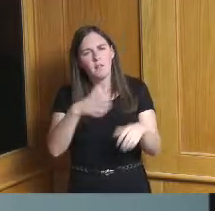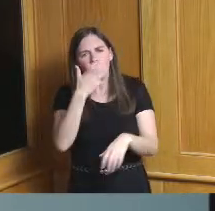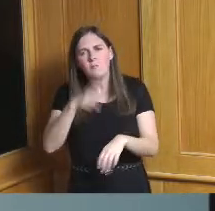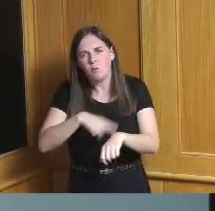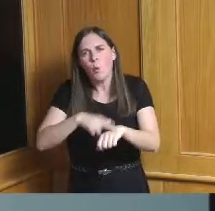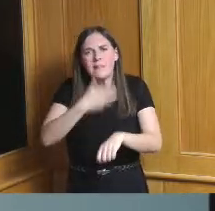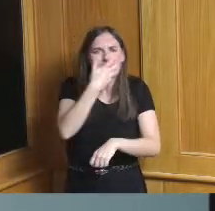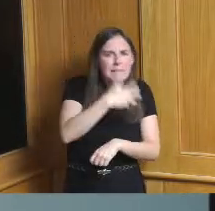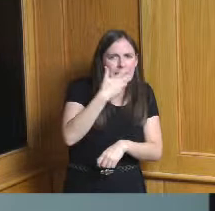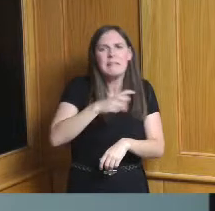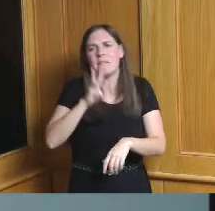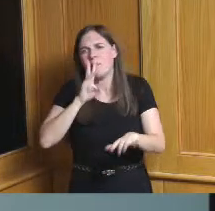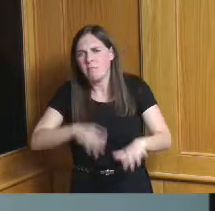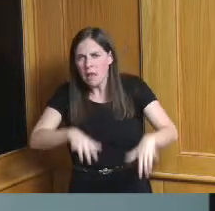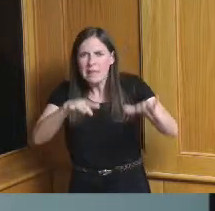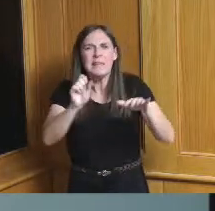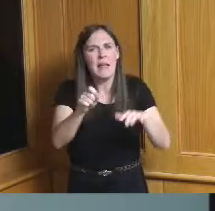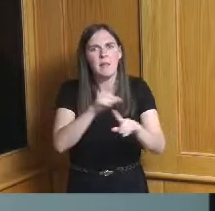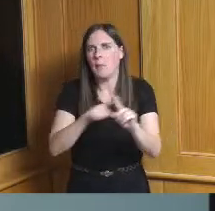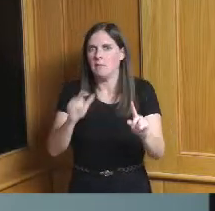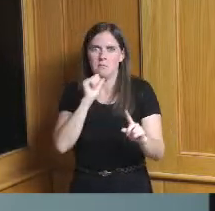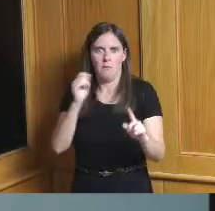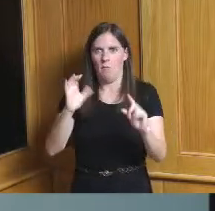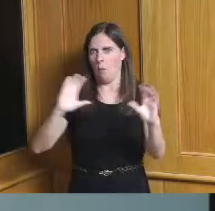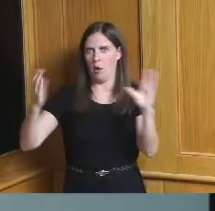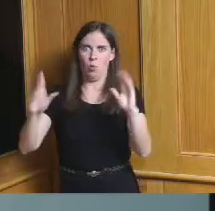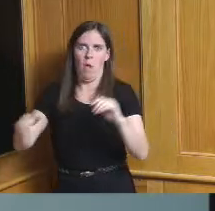but in a lot of ways I think corporations are looking to